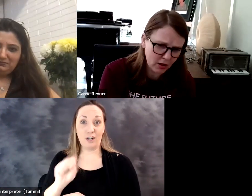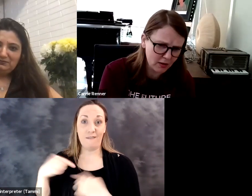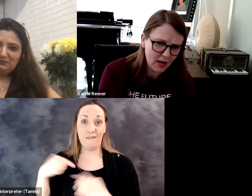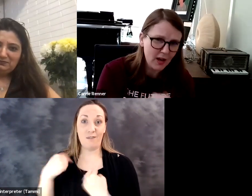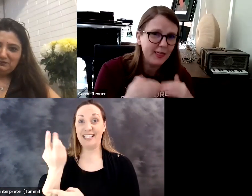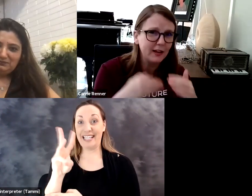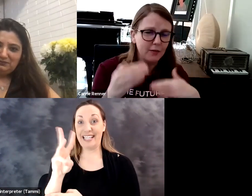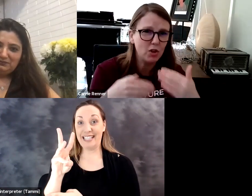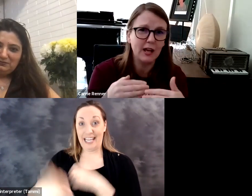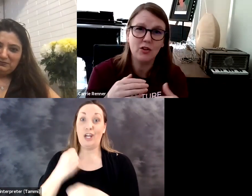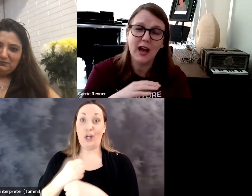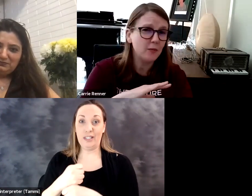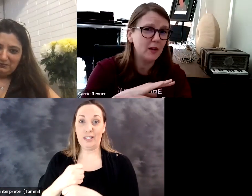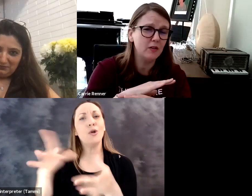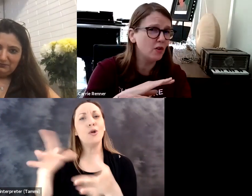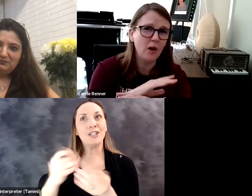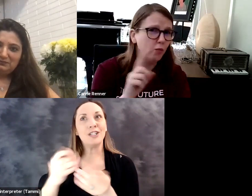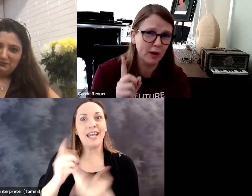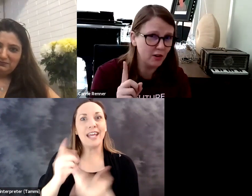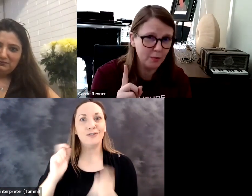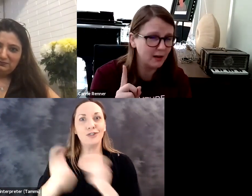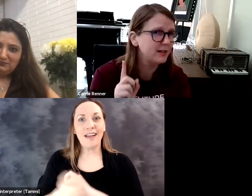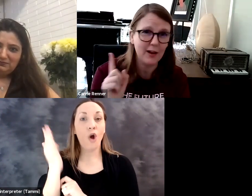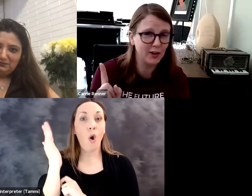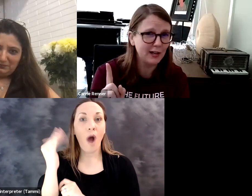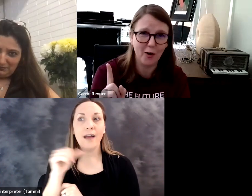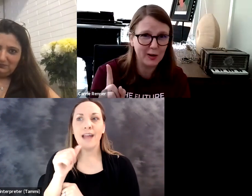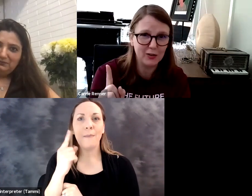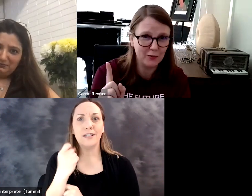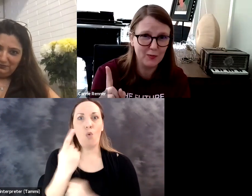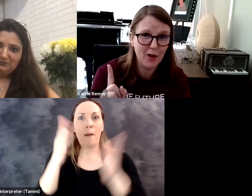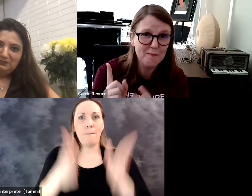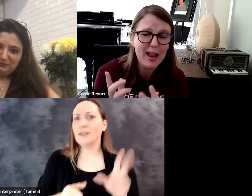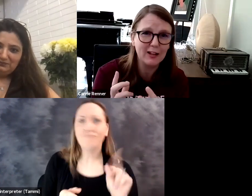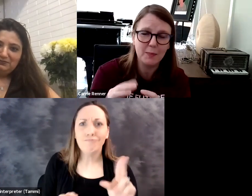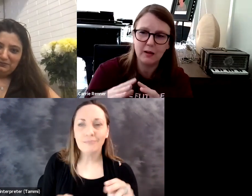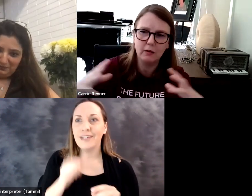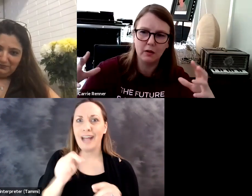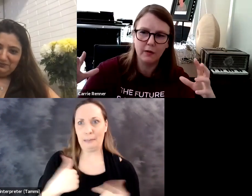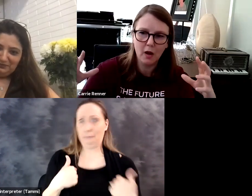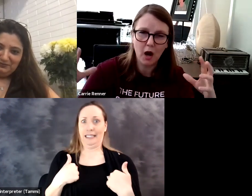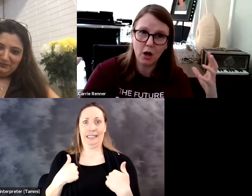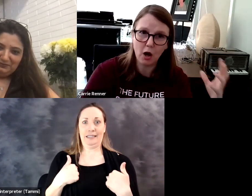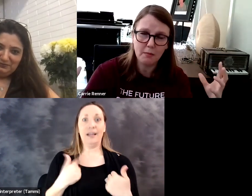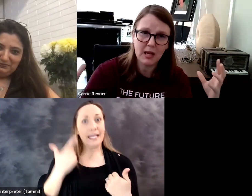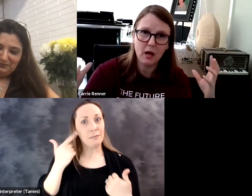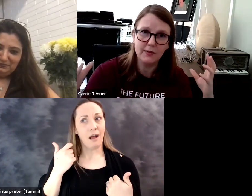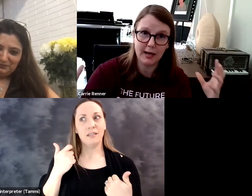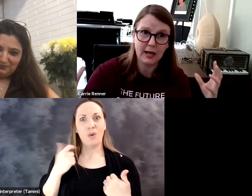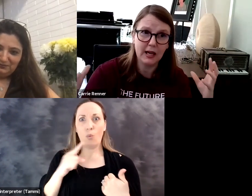I've had the privilege of being here at Microsoft 16 years and honestly, you know, you mentioned things have changed. That's because not of one human and